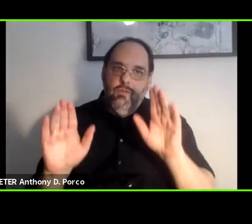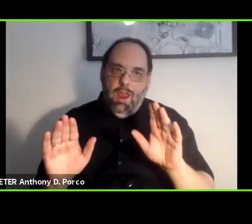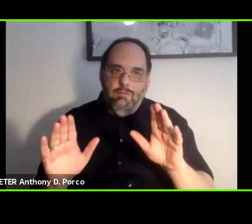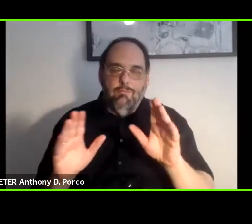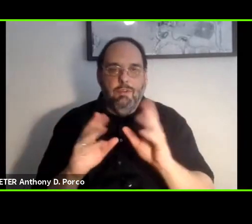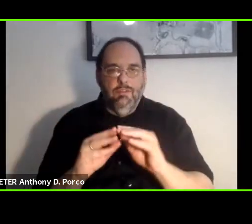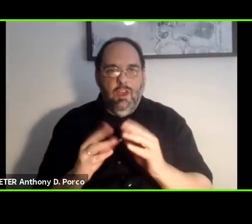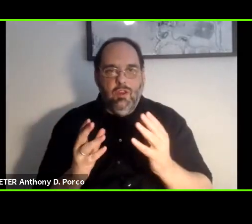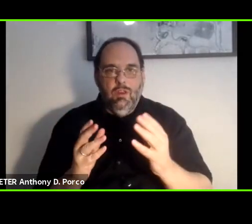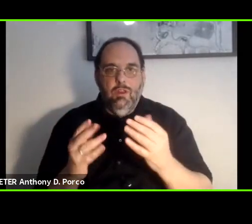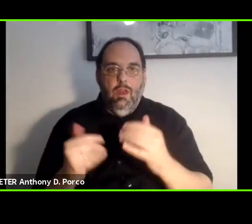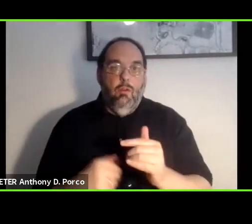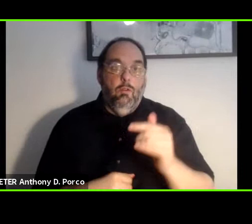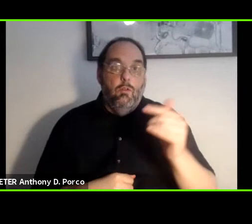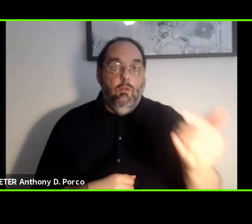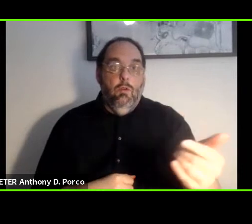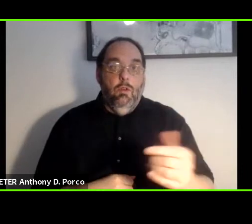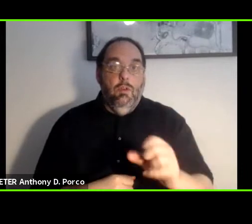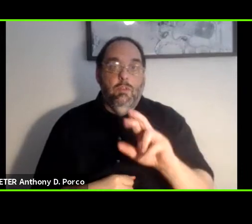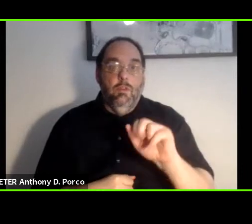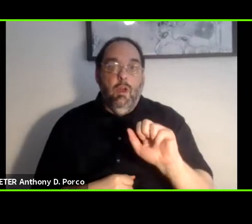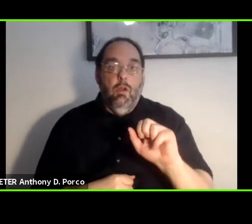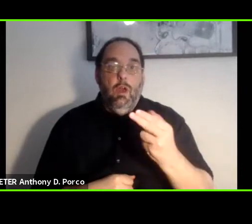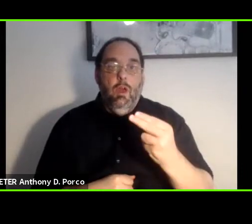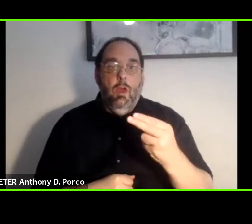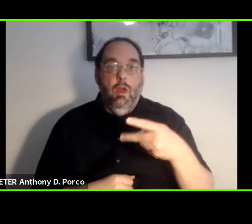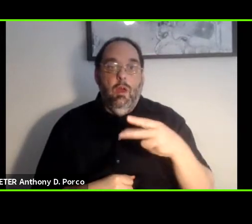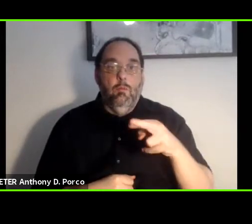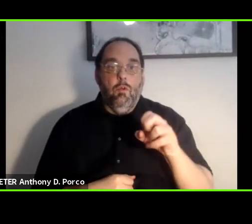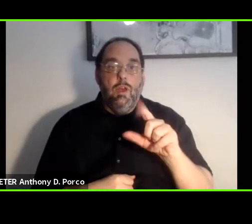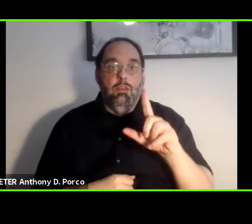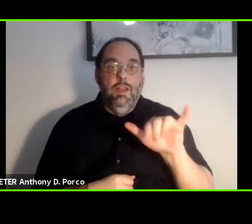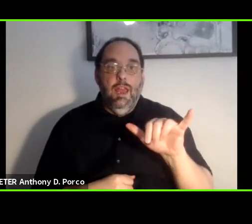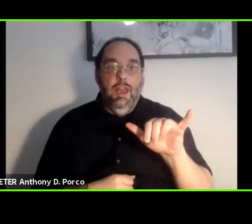I will now turn things over to Sarah Presley, an accessibility specialist